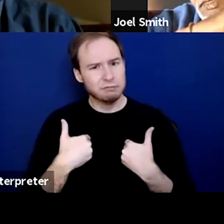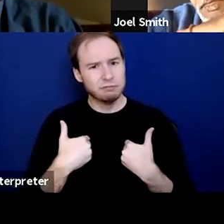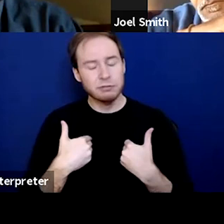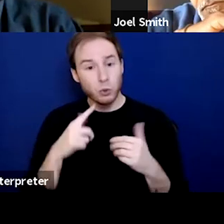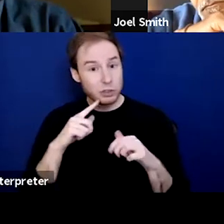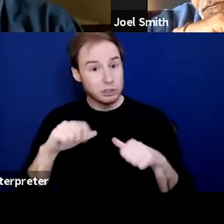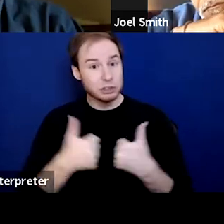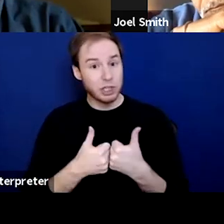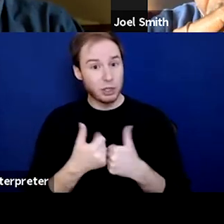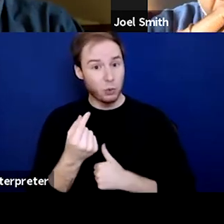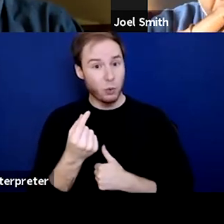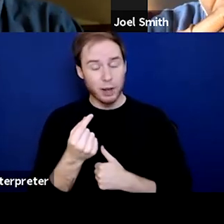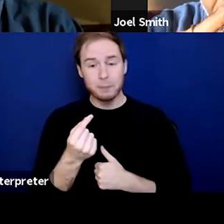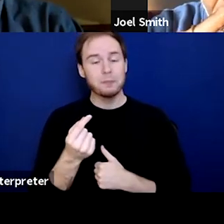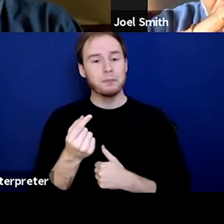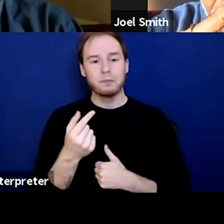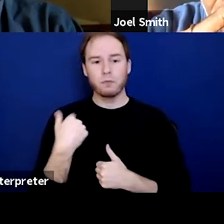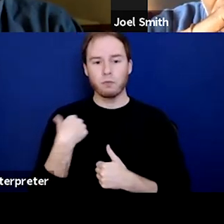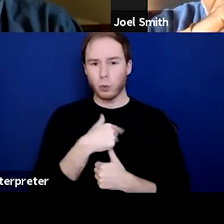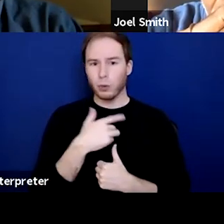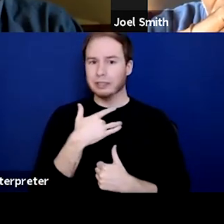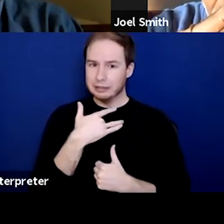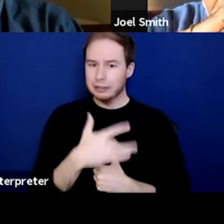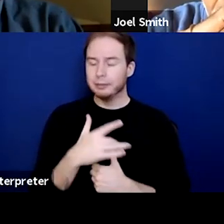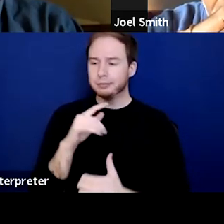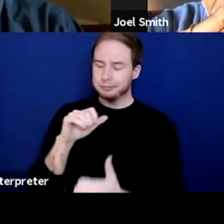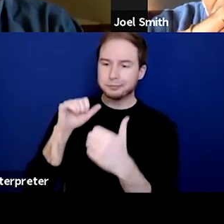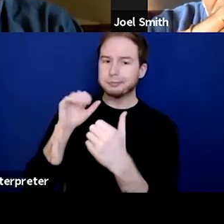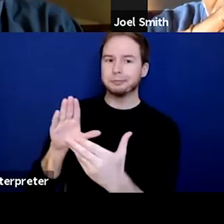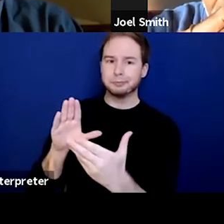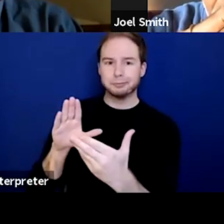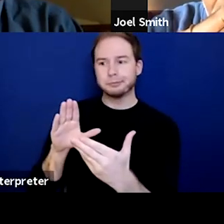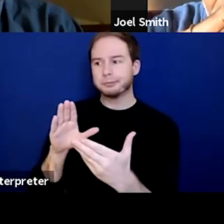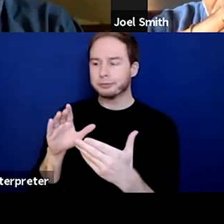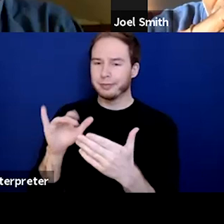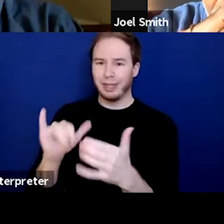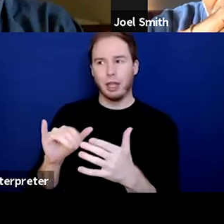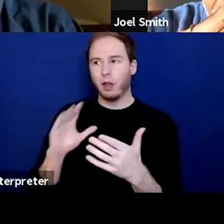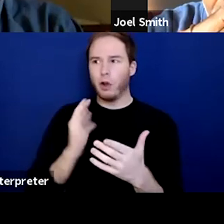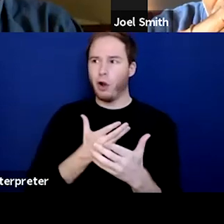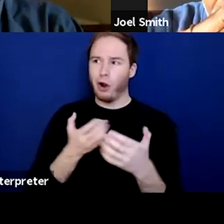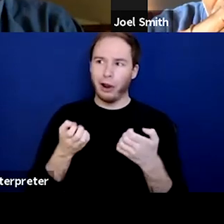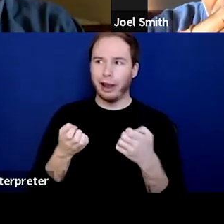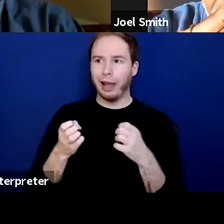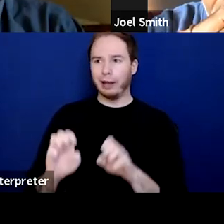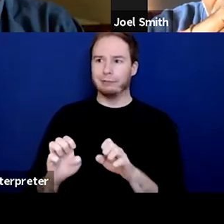is that we've been coming at this effort in a really punitive way.